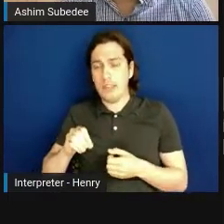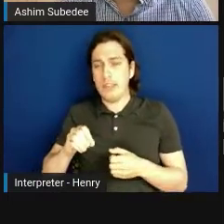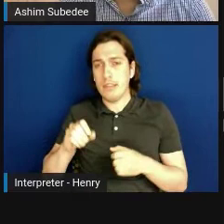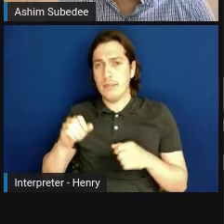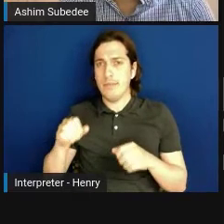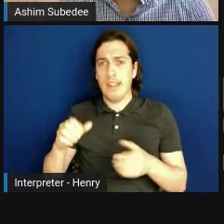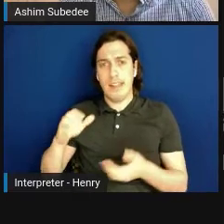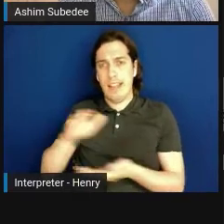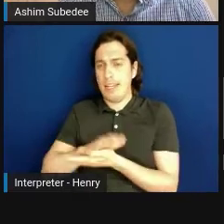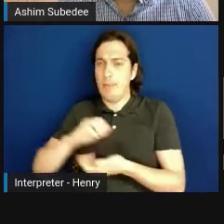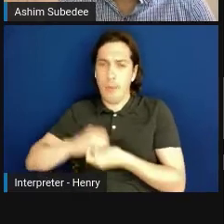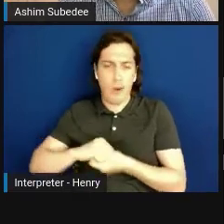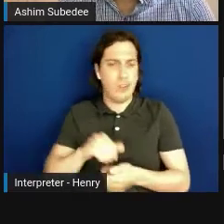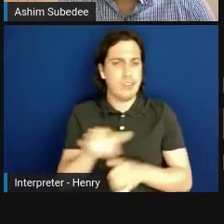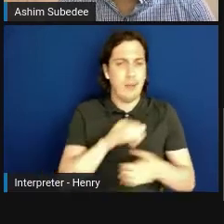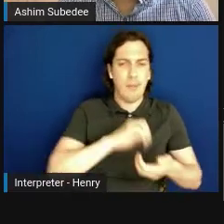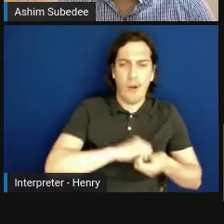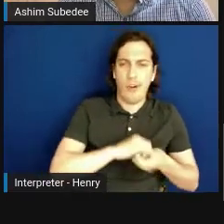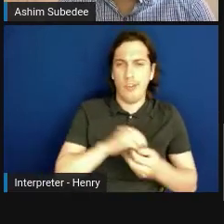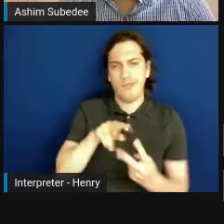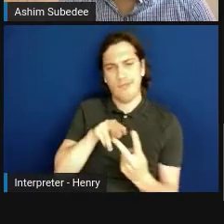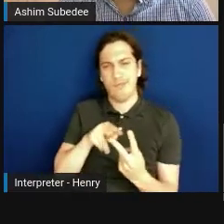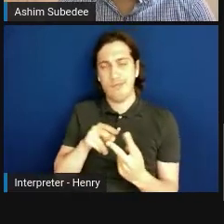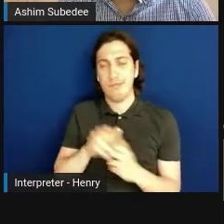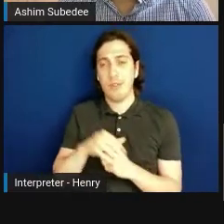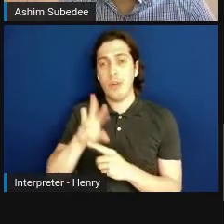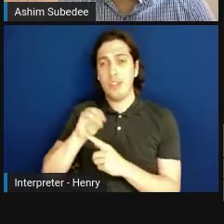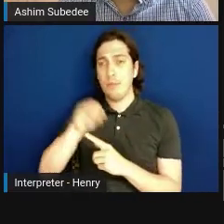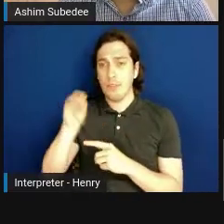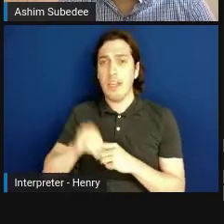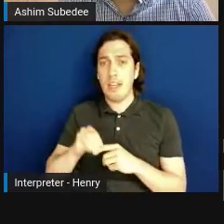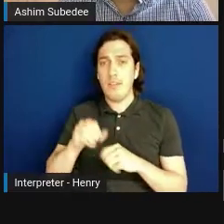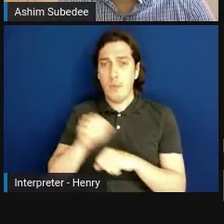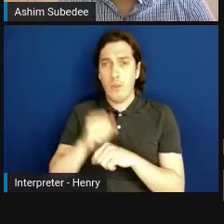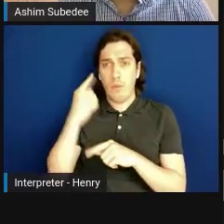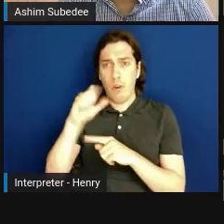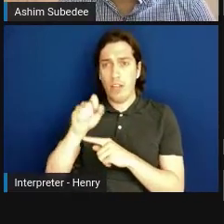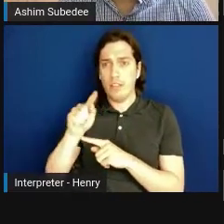So as you see, 60 percent of the work for STTR has to be done at the academic partners,